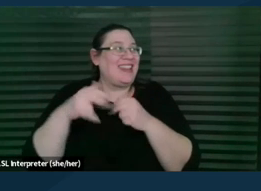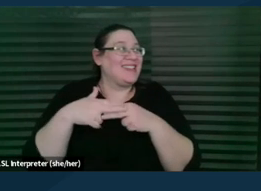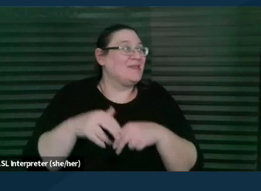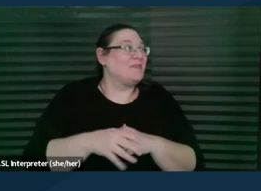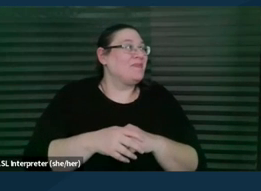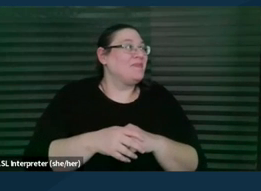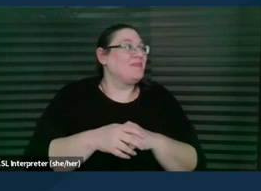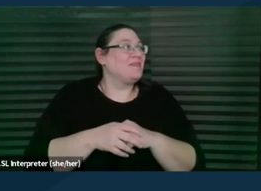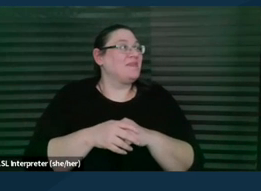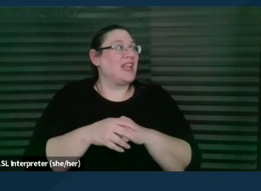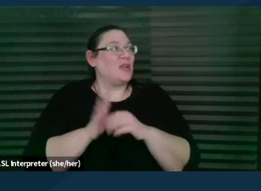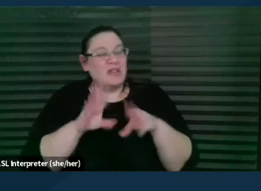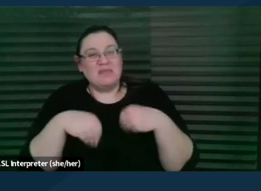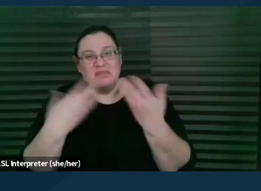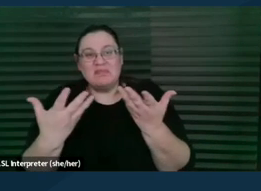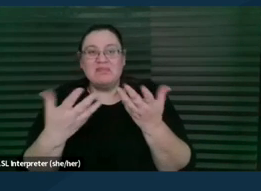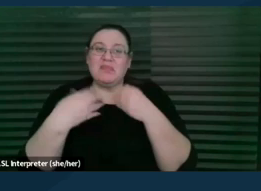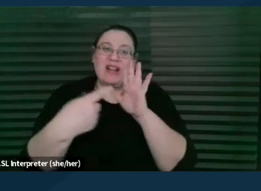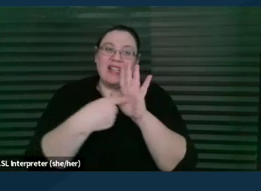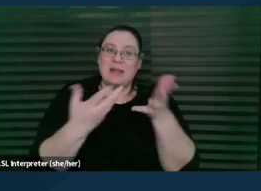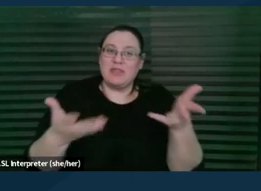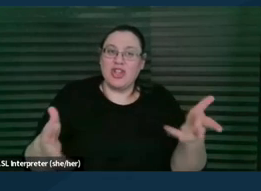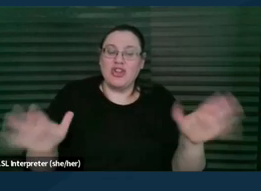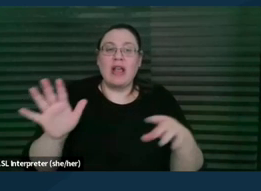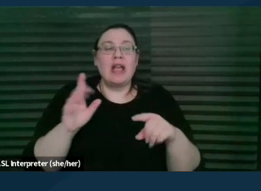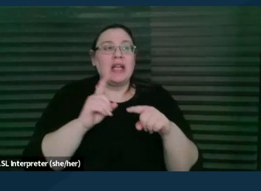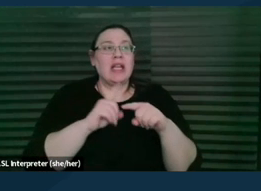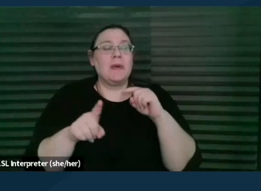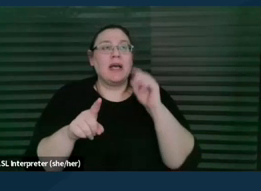and we've given you some examples already, but these are some of the challenges